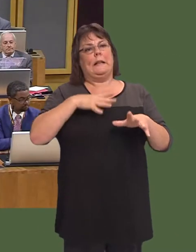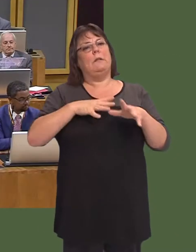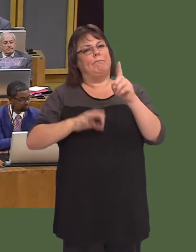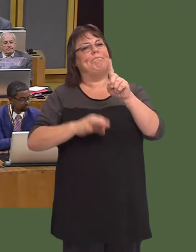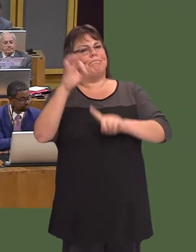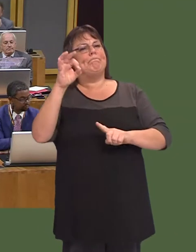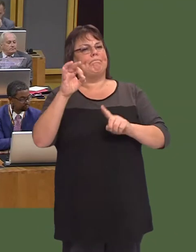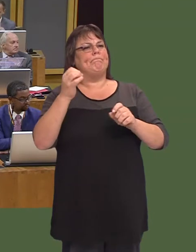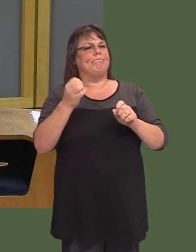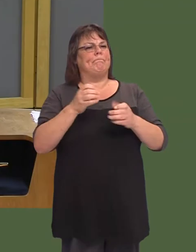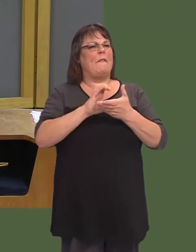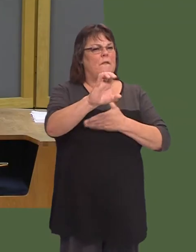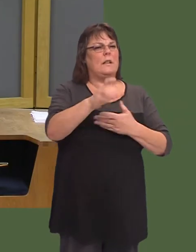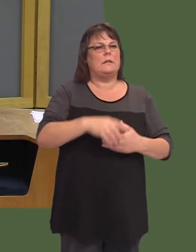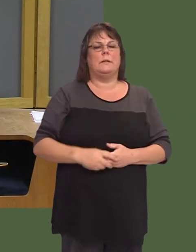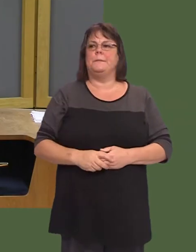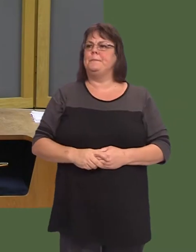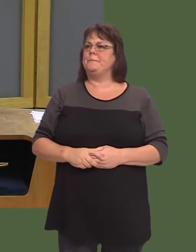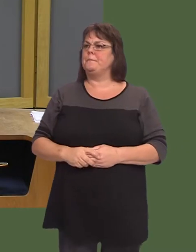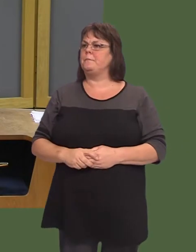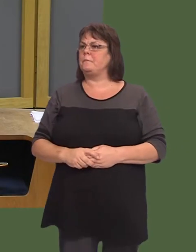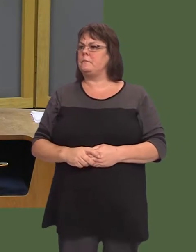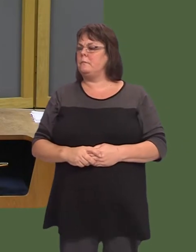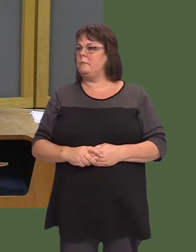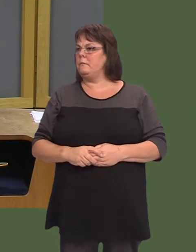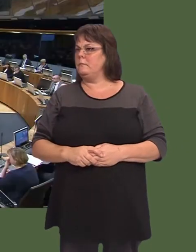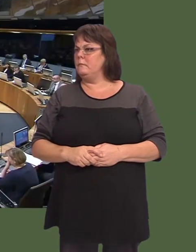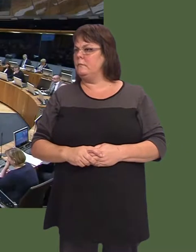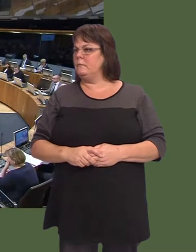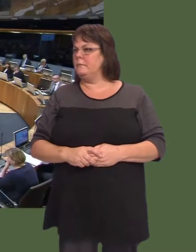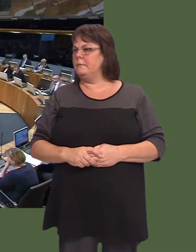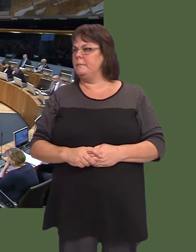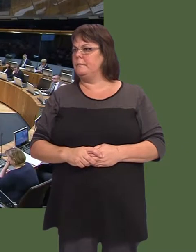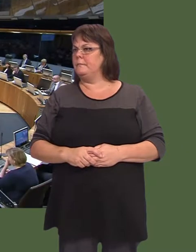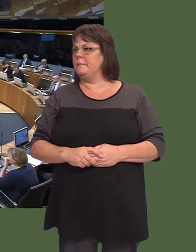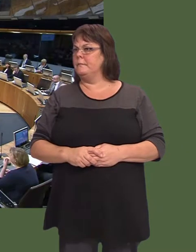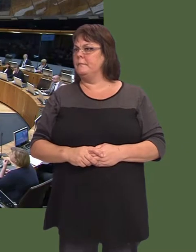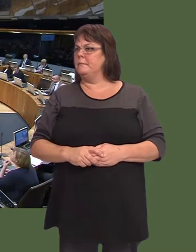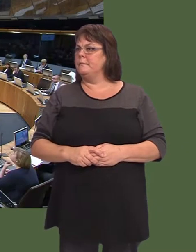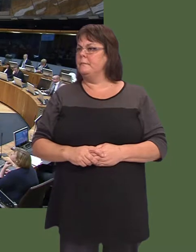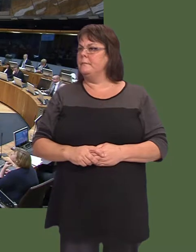David Melding: First Minister, I commend what your Government and the previous administration